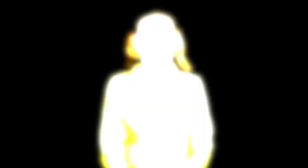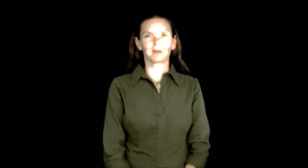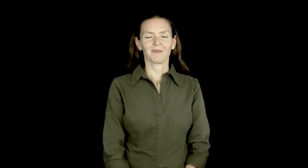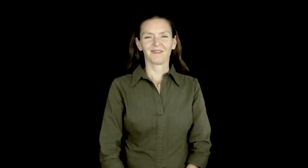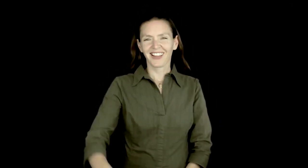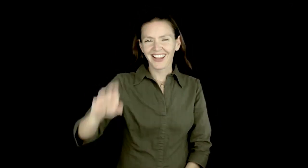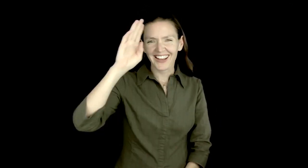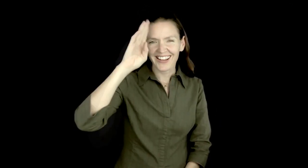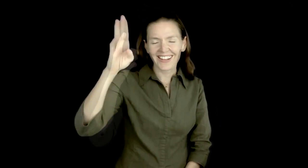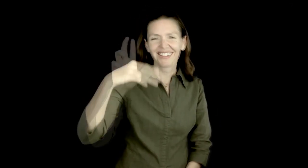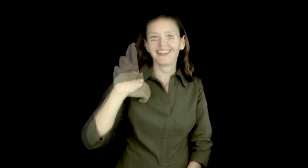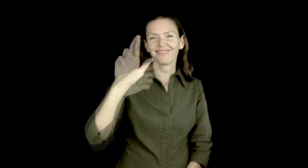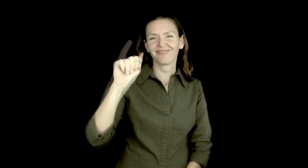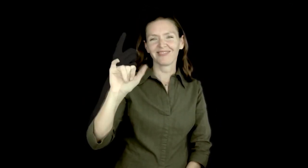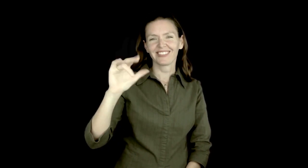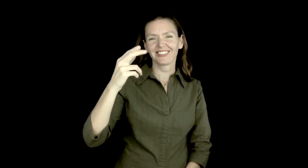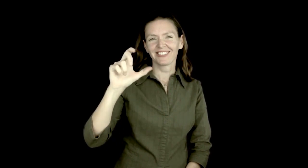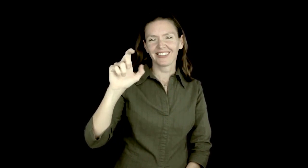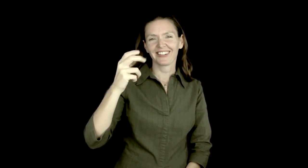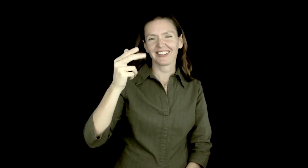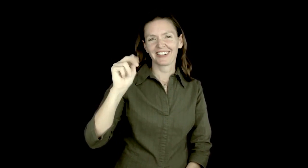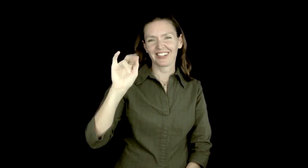[Raychelle, a white, slim woman with shoulder-length wavy light brown hair, wearing a dark taupe button-up shirt. Background screen is black.]